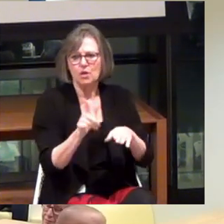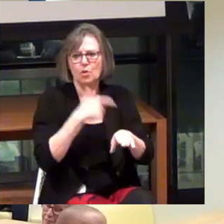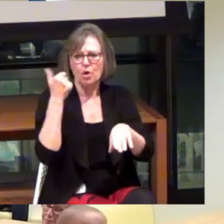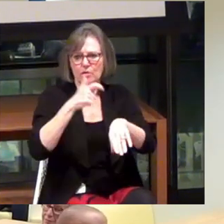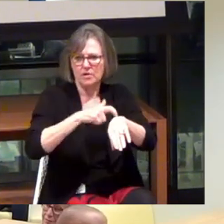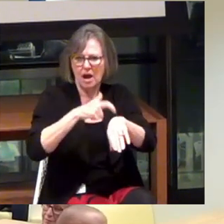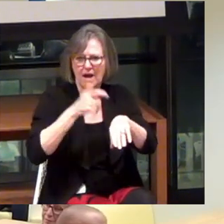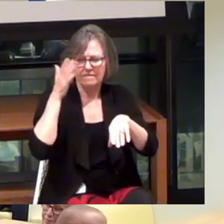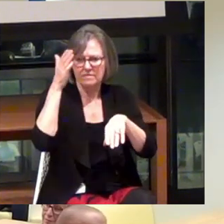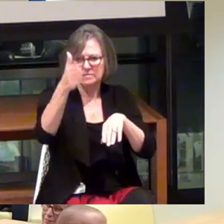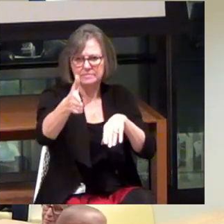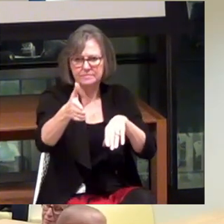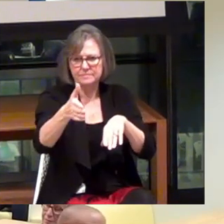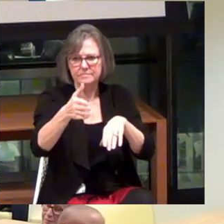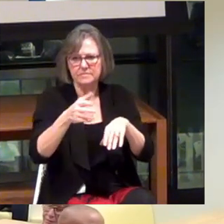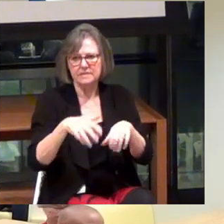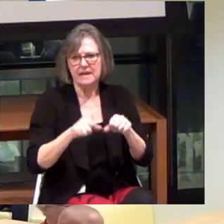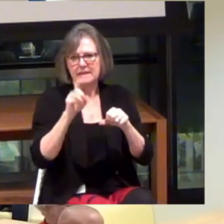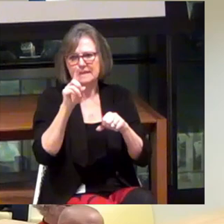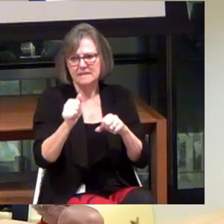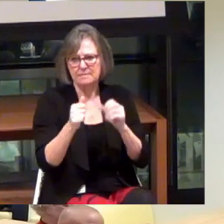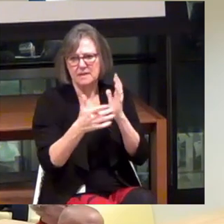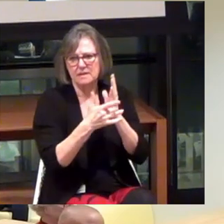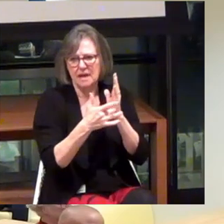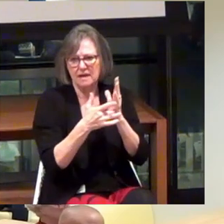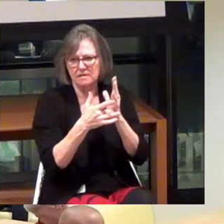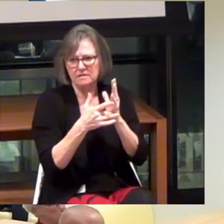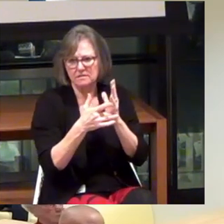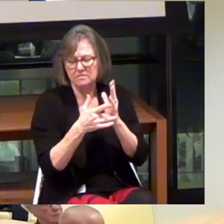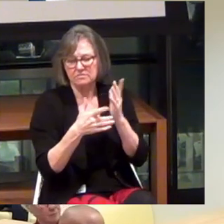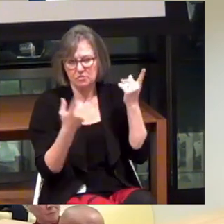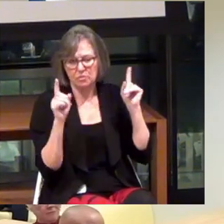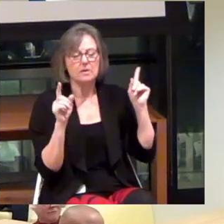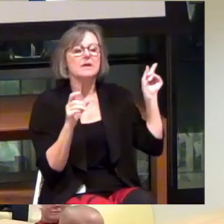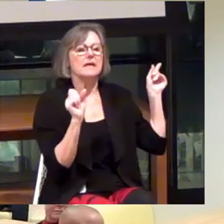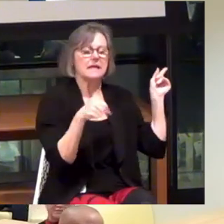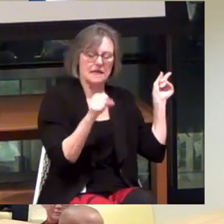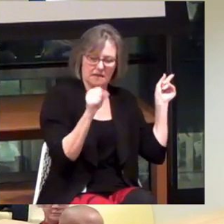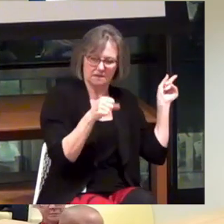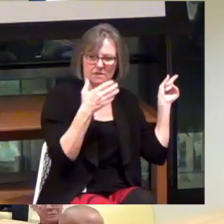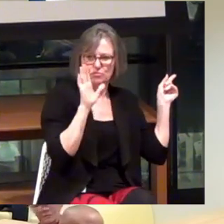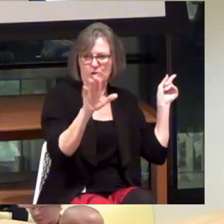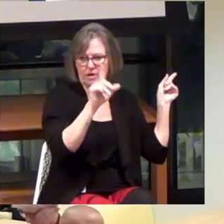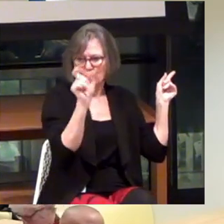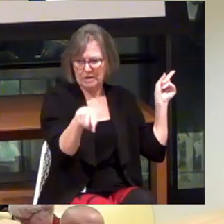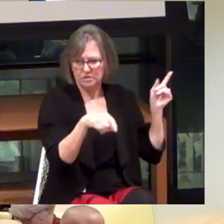takes the disability tech product out into the world? Yes. Great question.